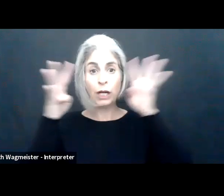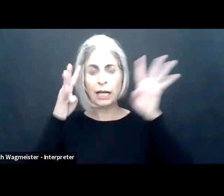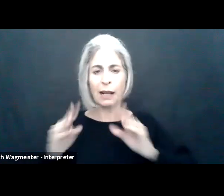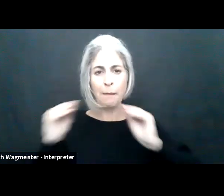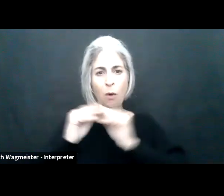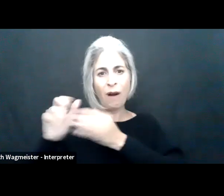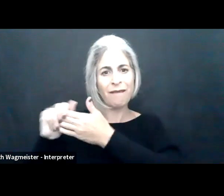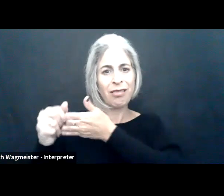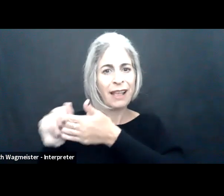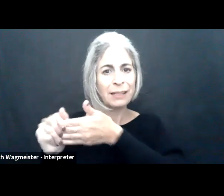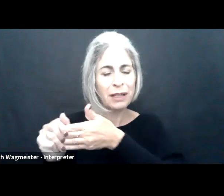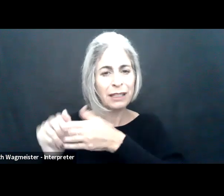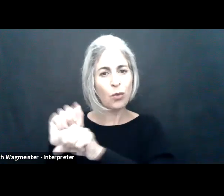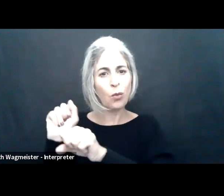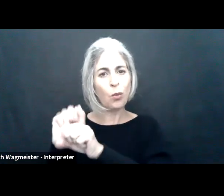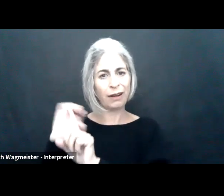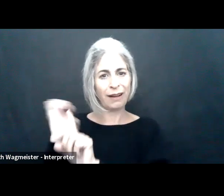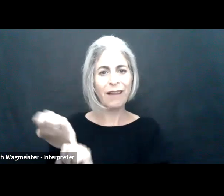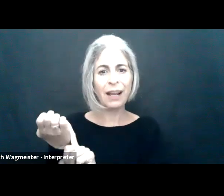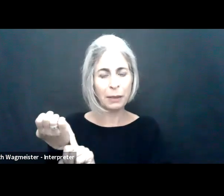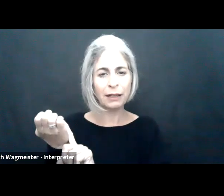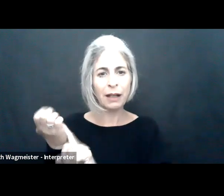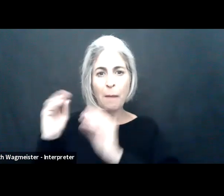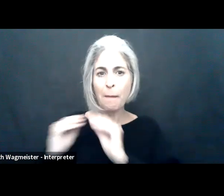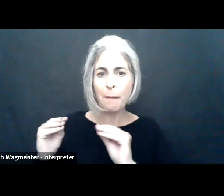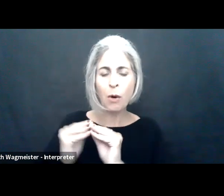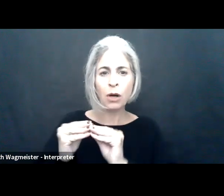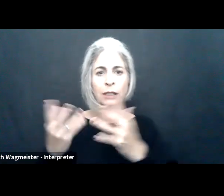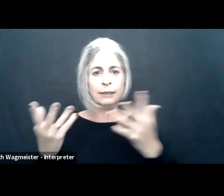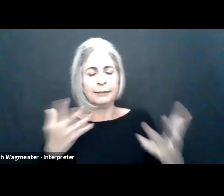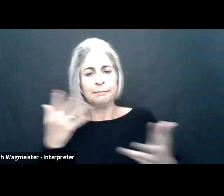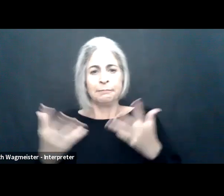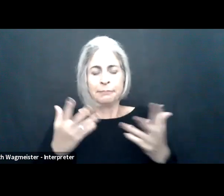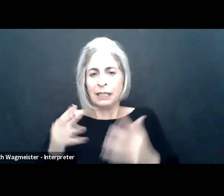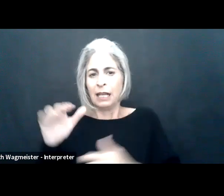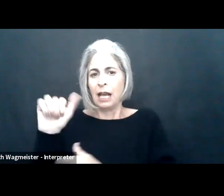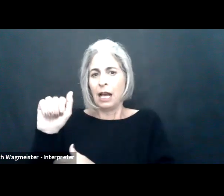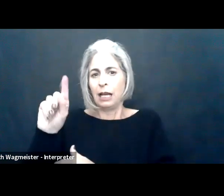we're talking about today, accessible technology, creating more flexibility in